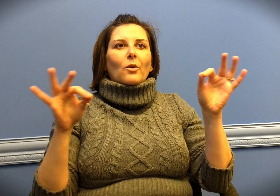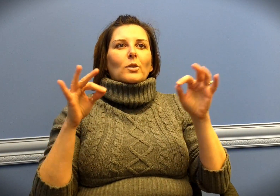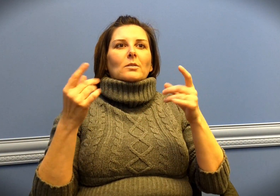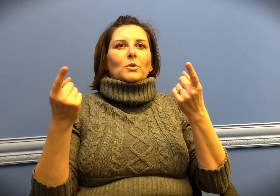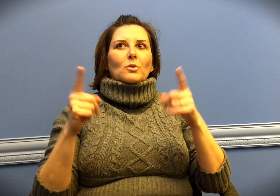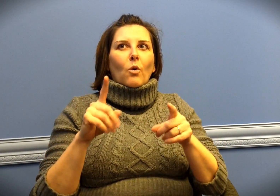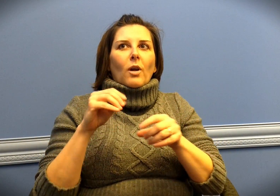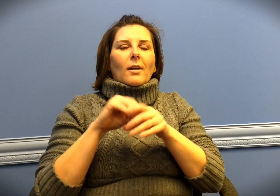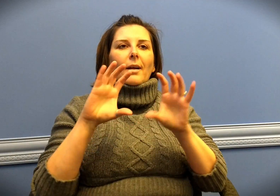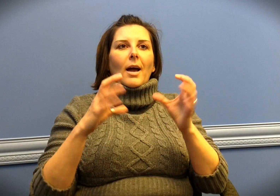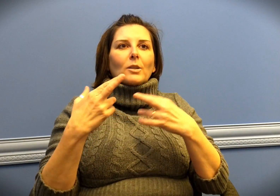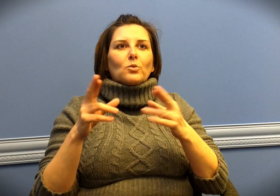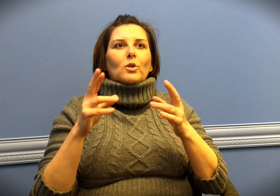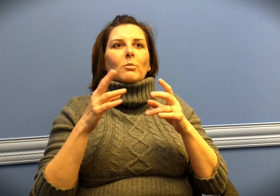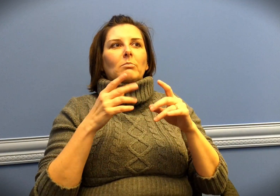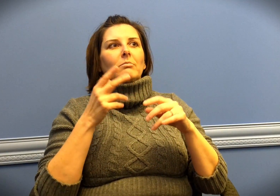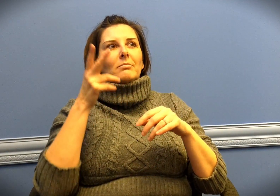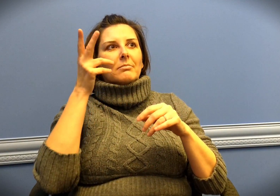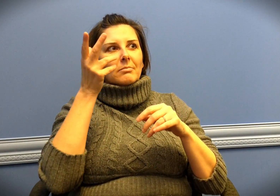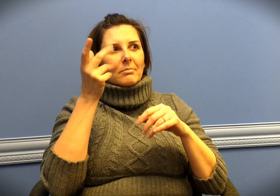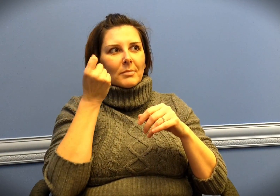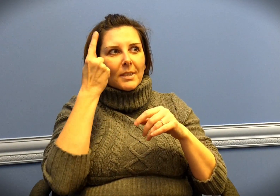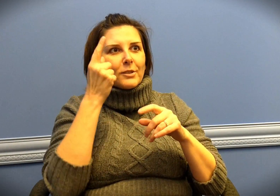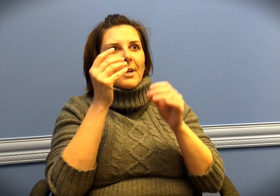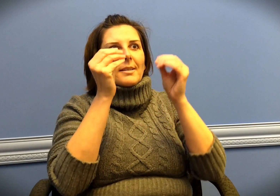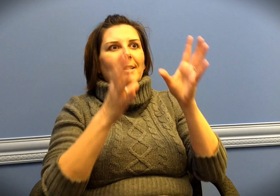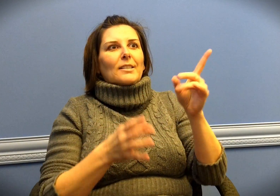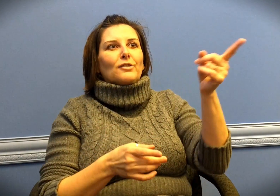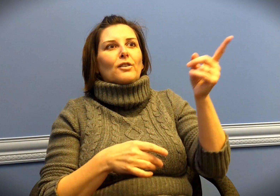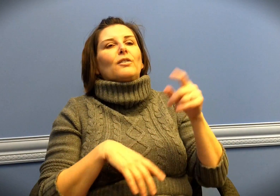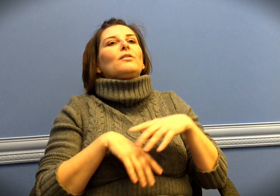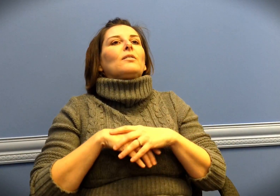and what was going on in the classroom. I could understand what the teacher was saying --